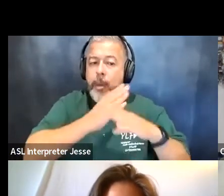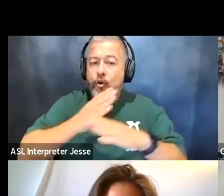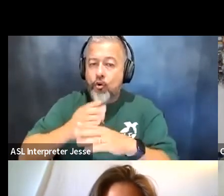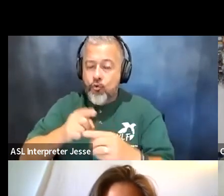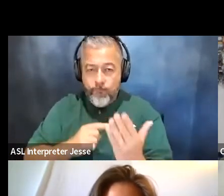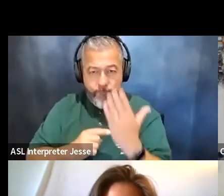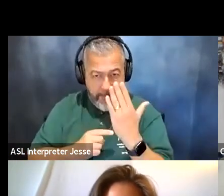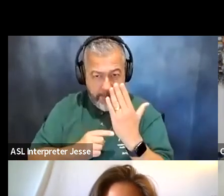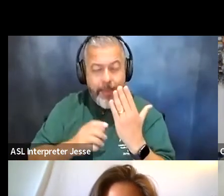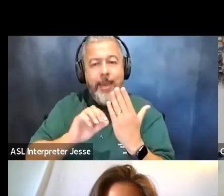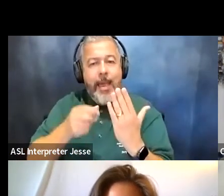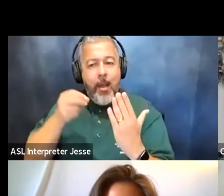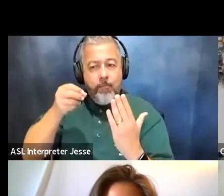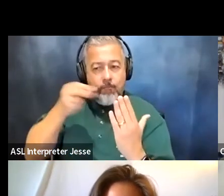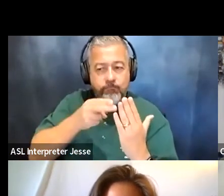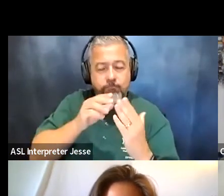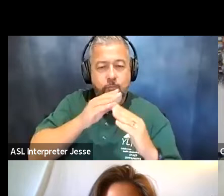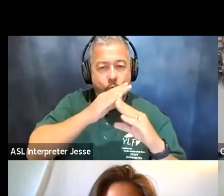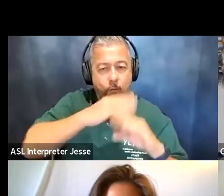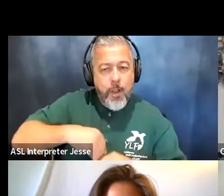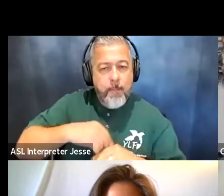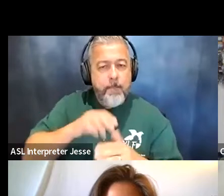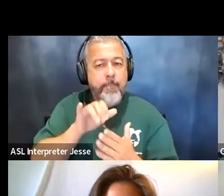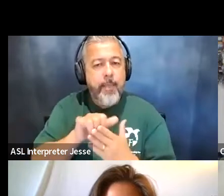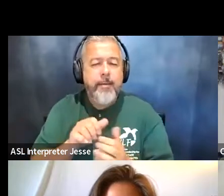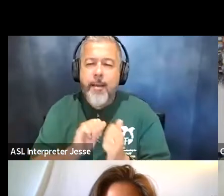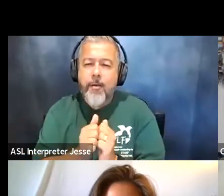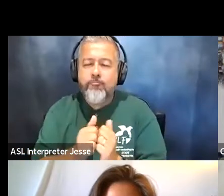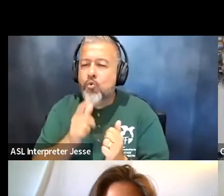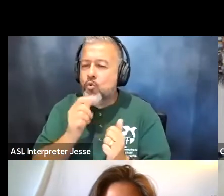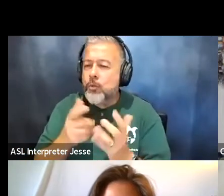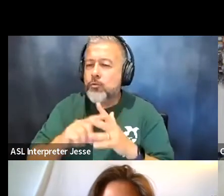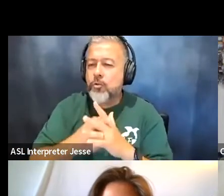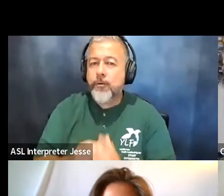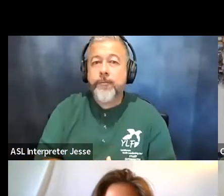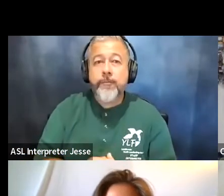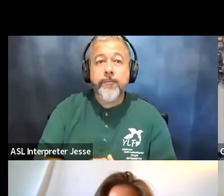um does anyone specifically want to start with this question i have a story for you